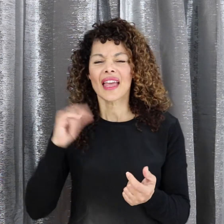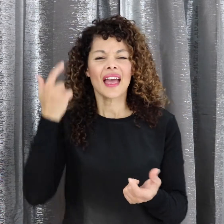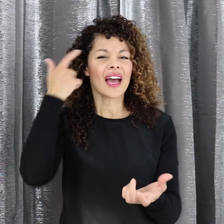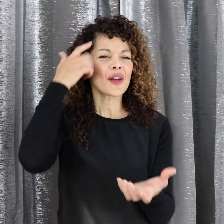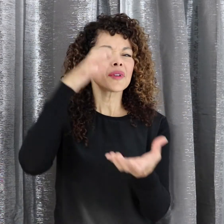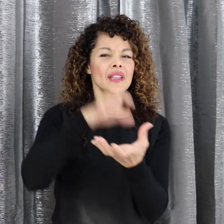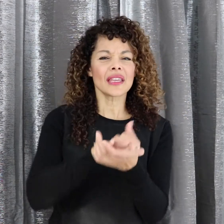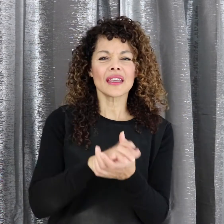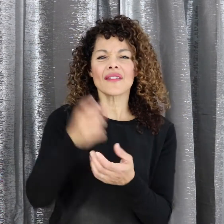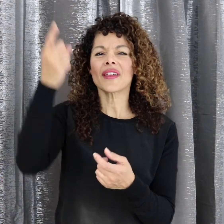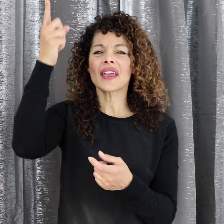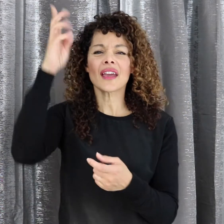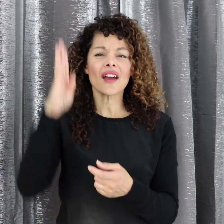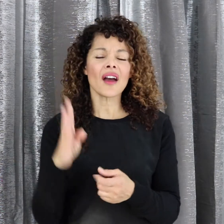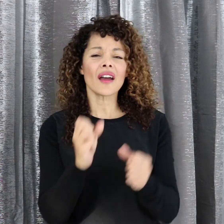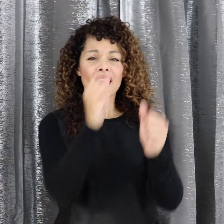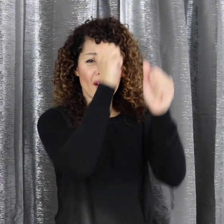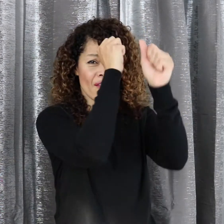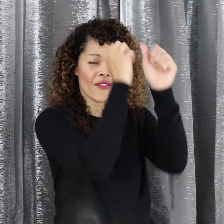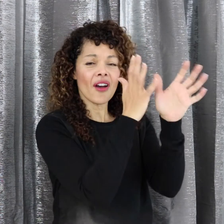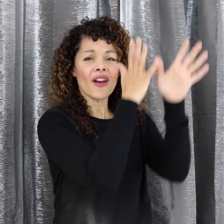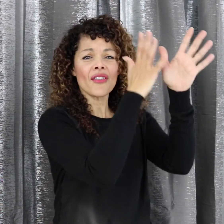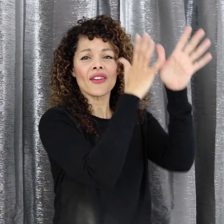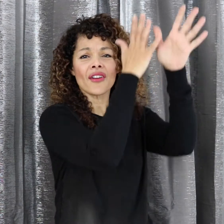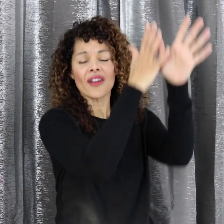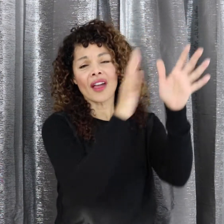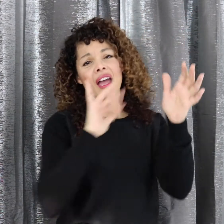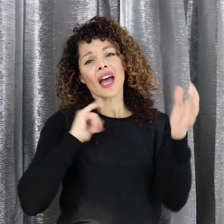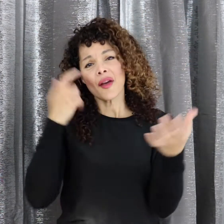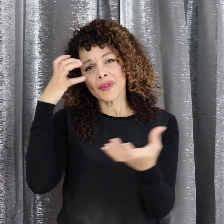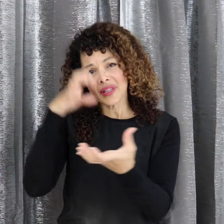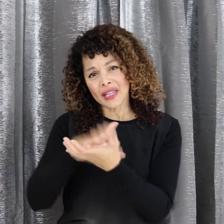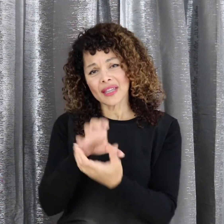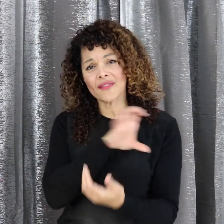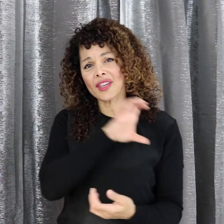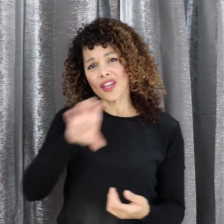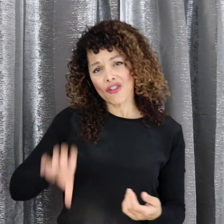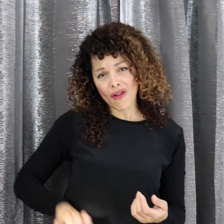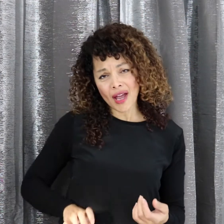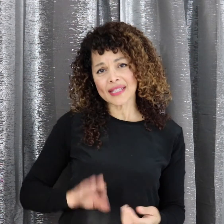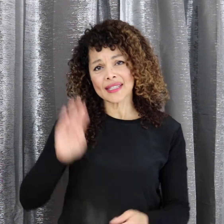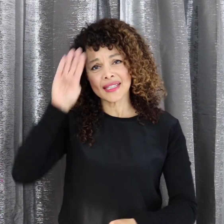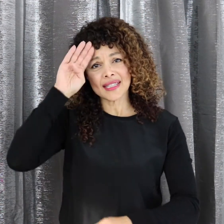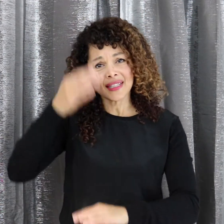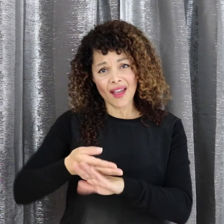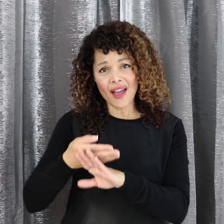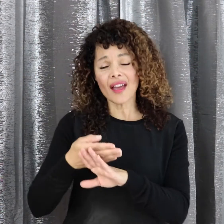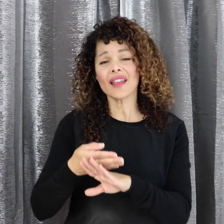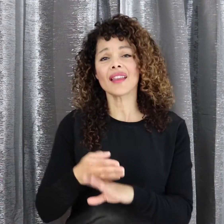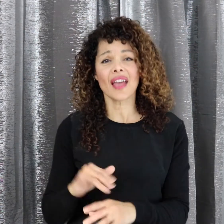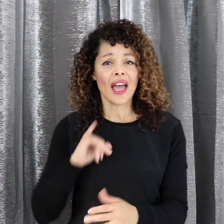I believe in God our Father I believe in Christ the Son